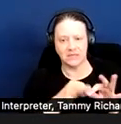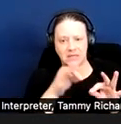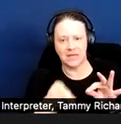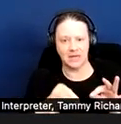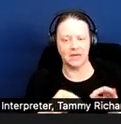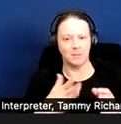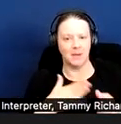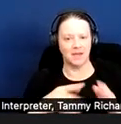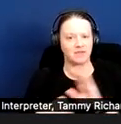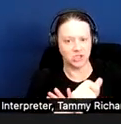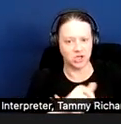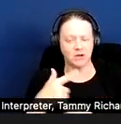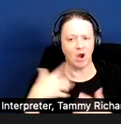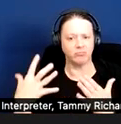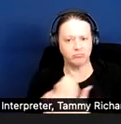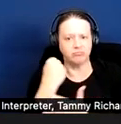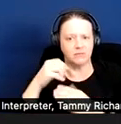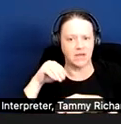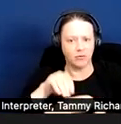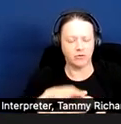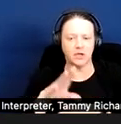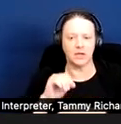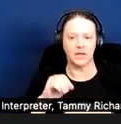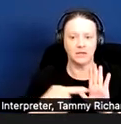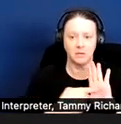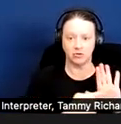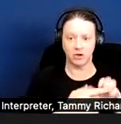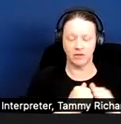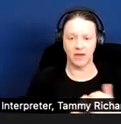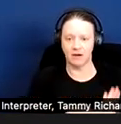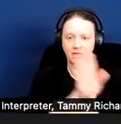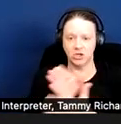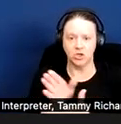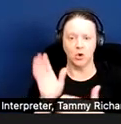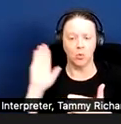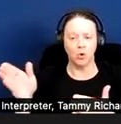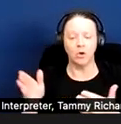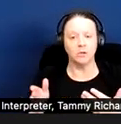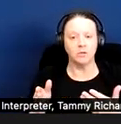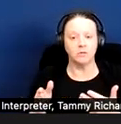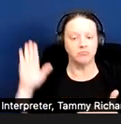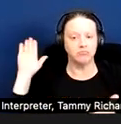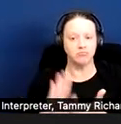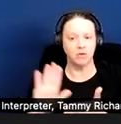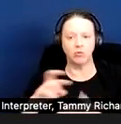programs and to demonstrate that interventions would minimize the risk of her engaging in further property damage.